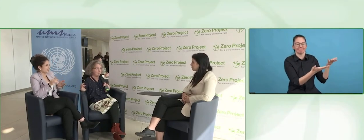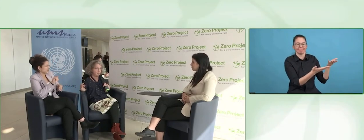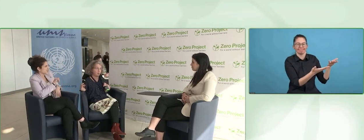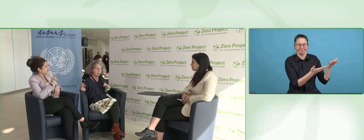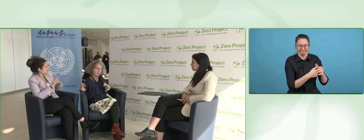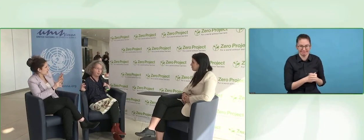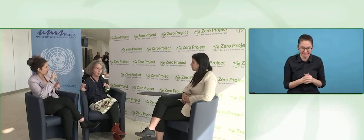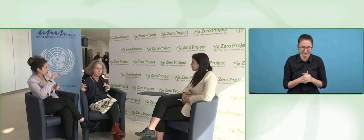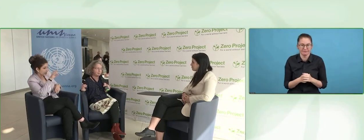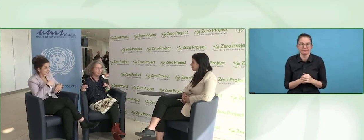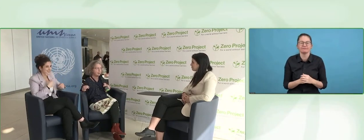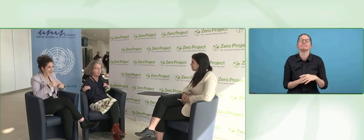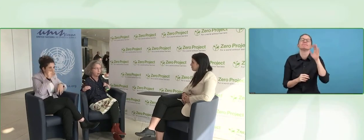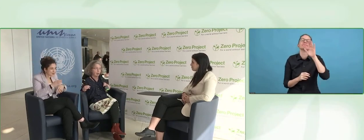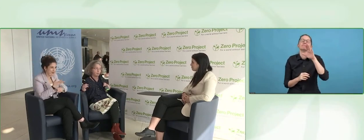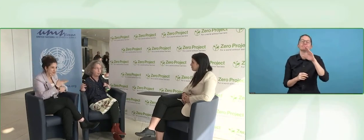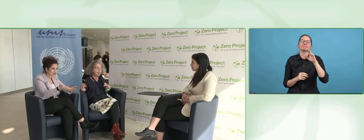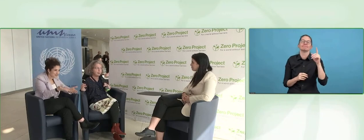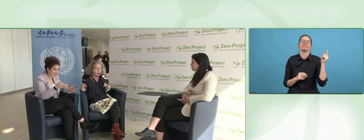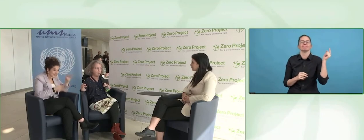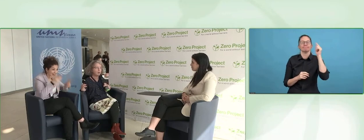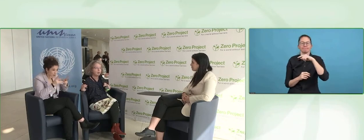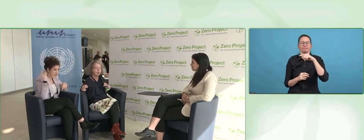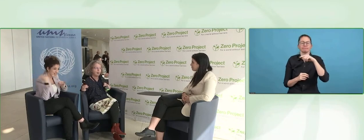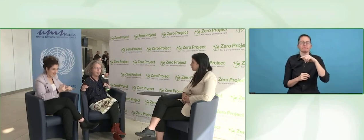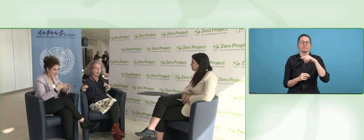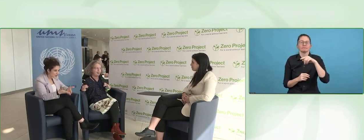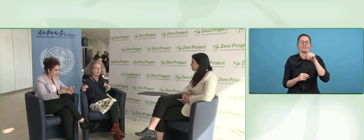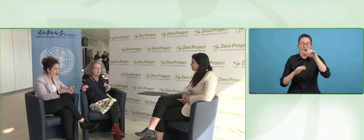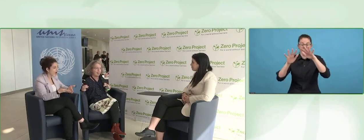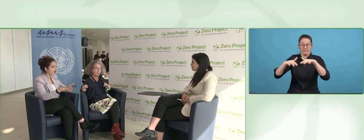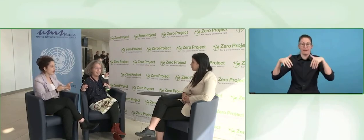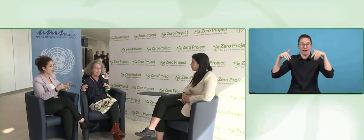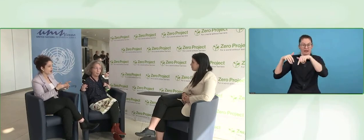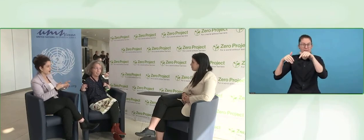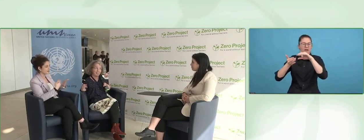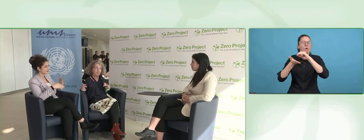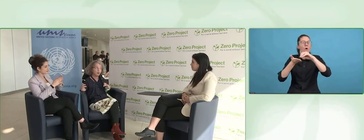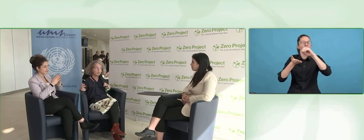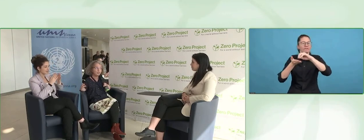have devoted five minutes, you have to run it now, or I cannot vote.